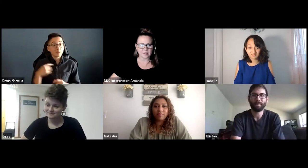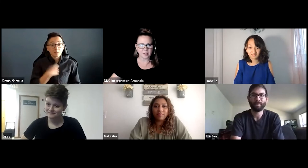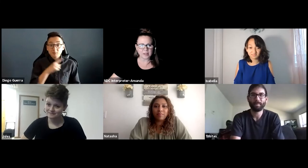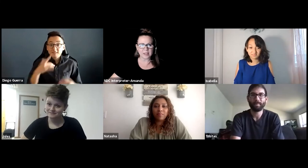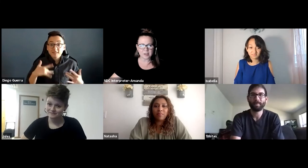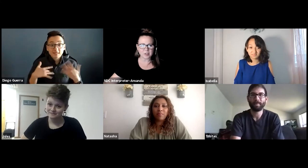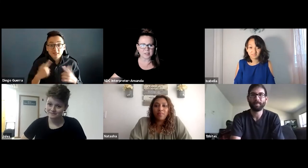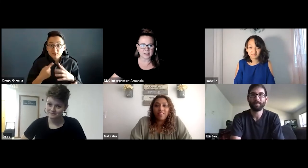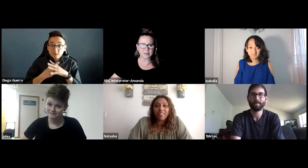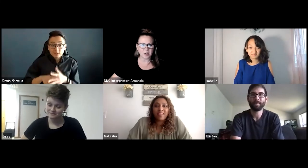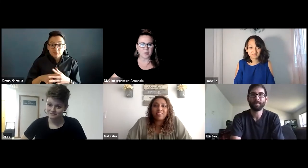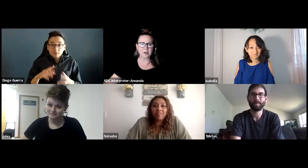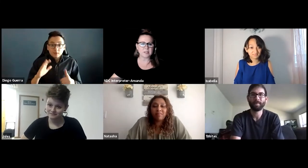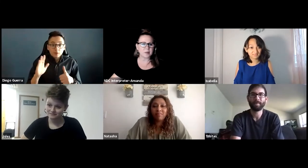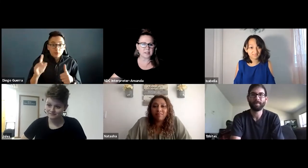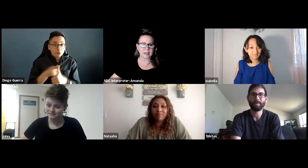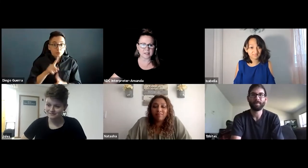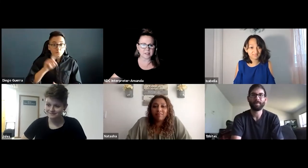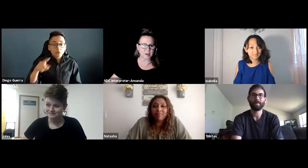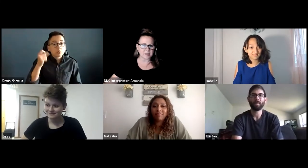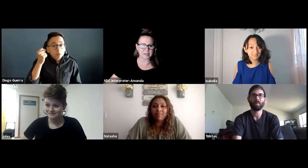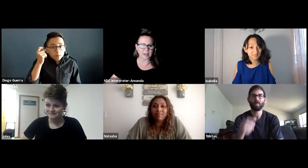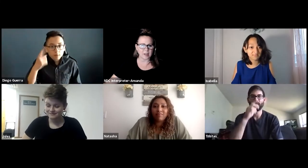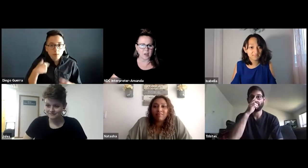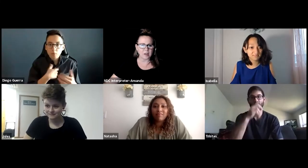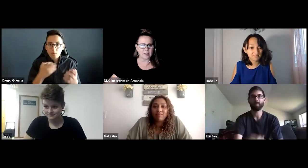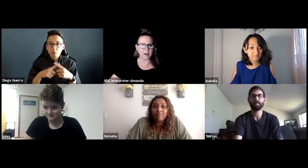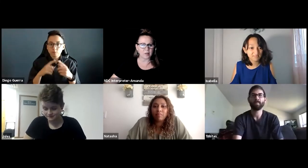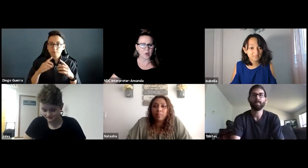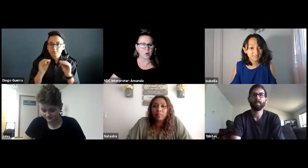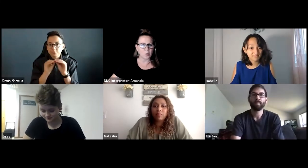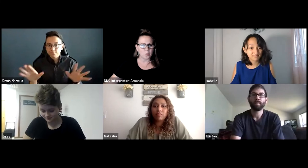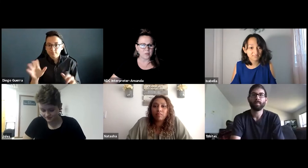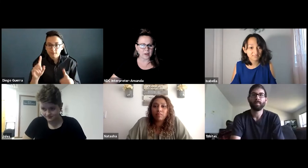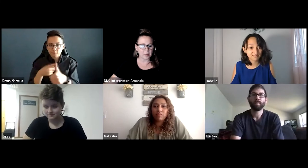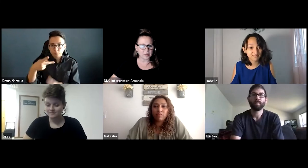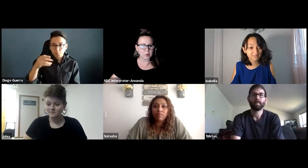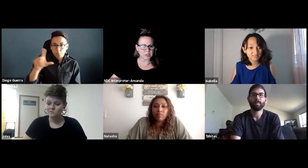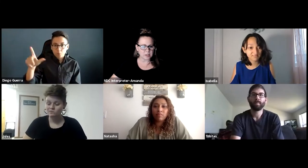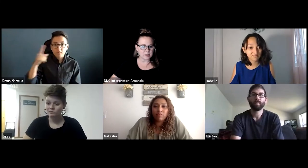Great. Thank you, Tristan. We're so excited to started today. Now, we've got a couple questions.